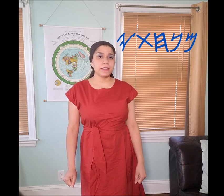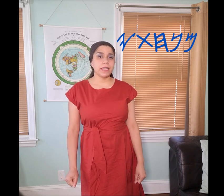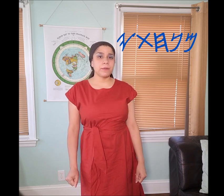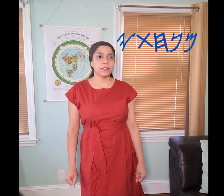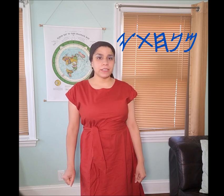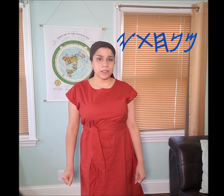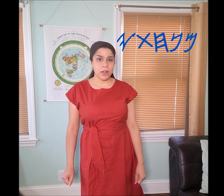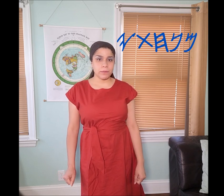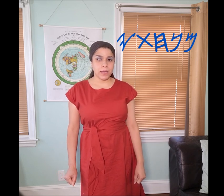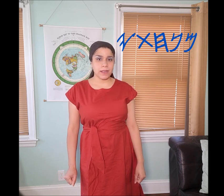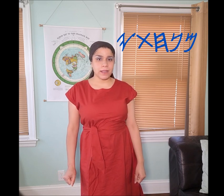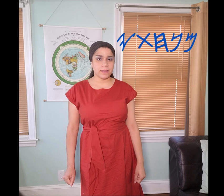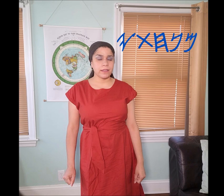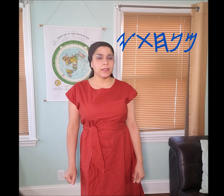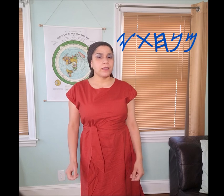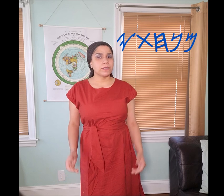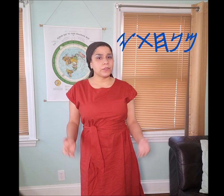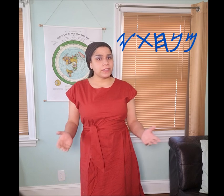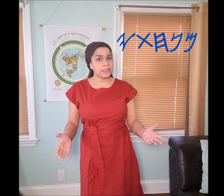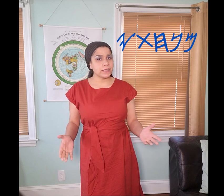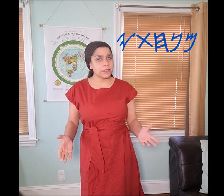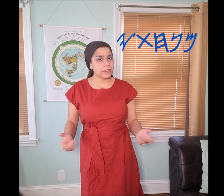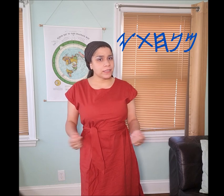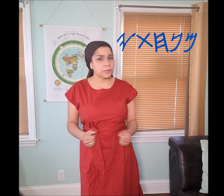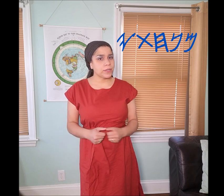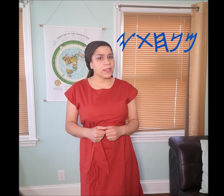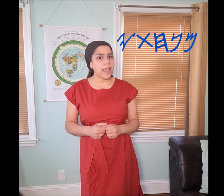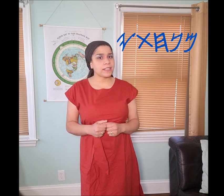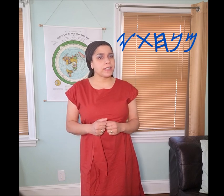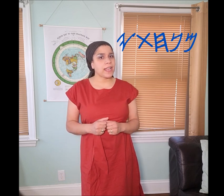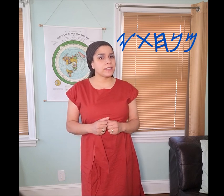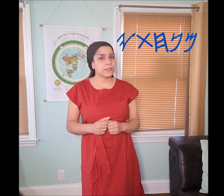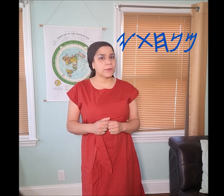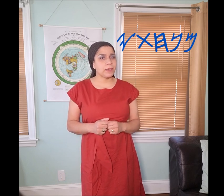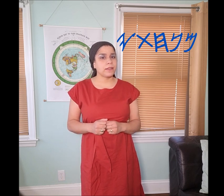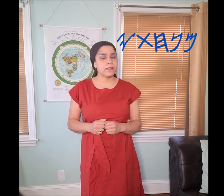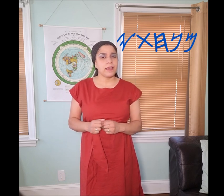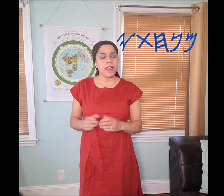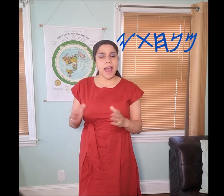The language is called Manakahthey 𐤌𐤍𐤇𐤕𐤉. so this word actually has a different meaning.